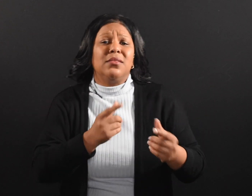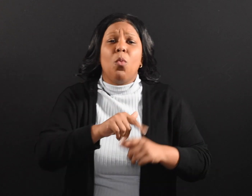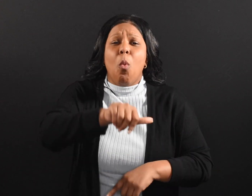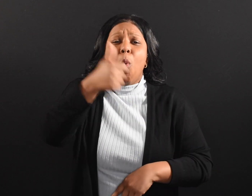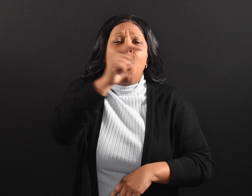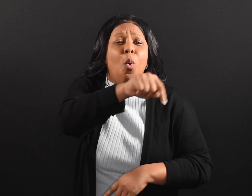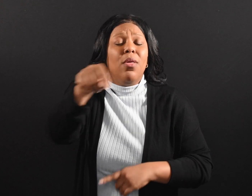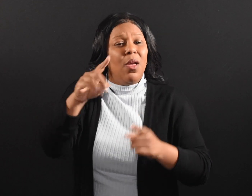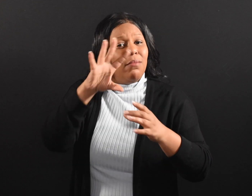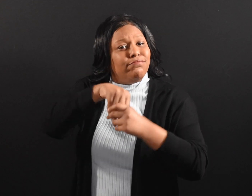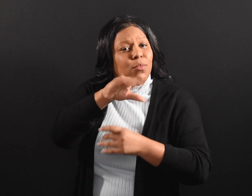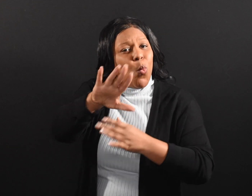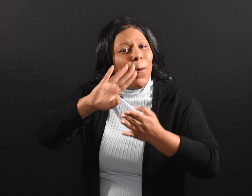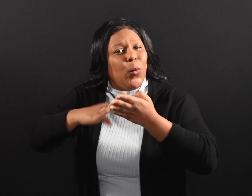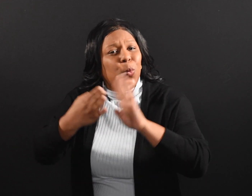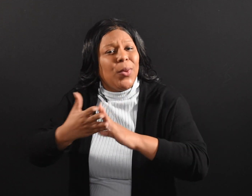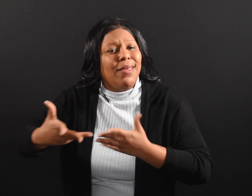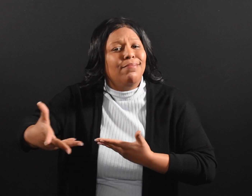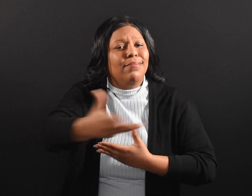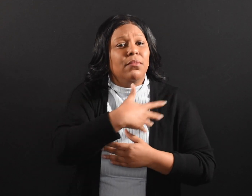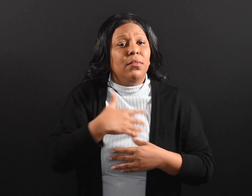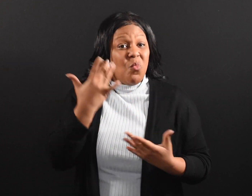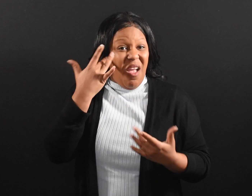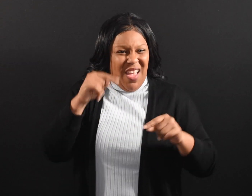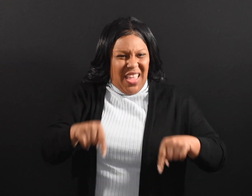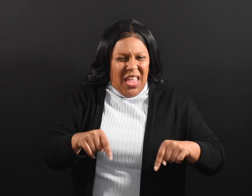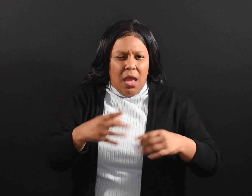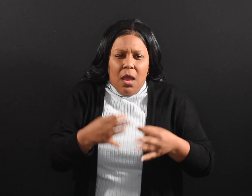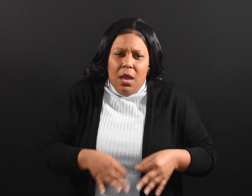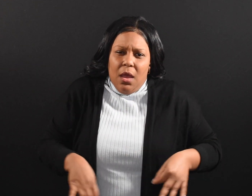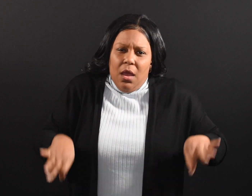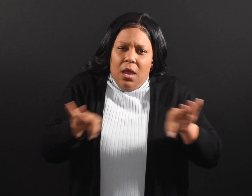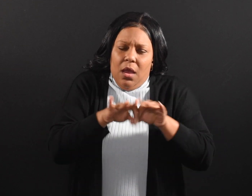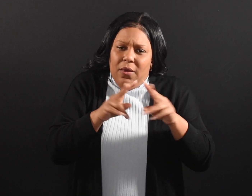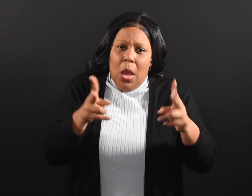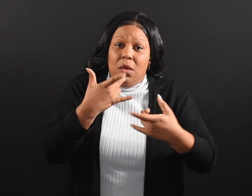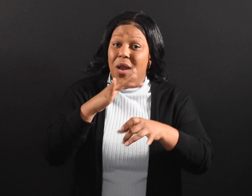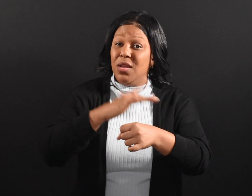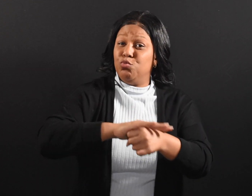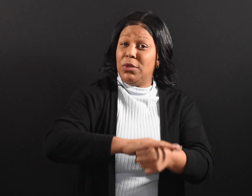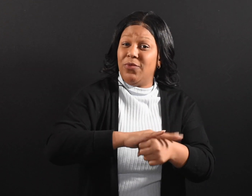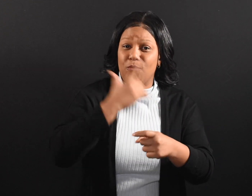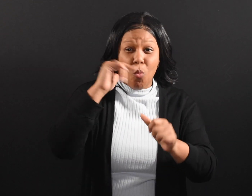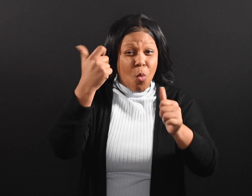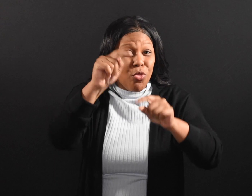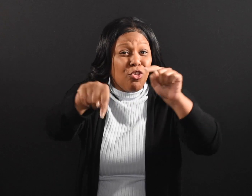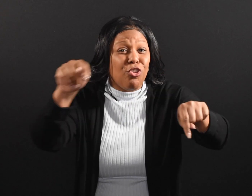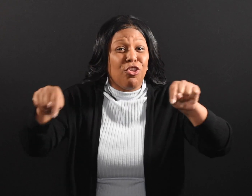● Show kindness to others in your community. This is very stressful for many people,